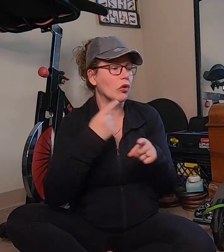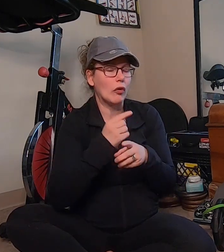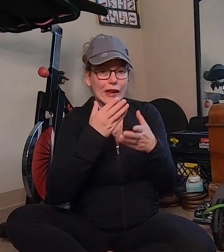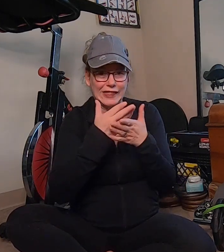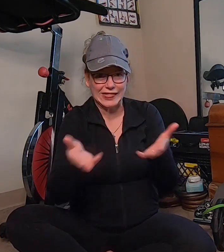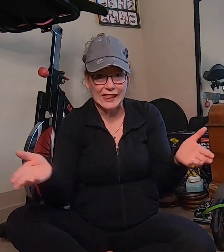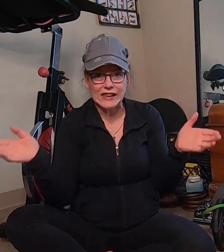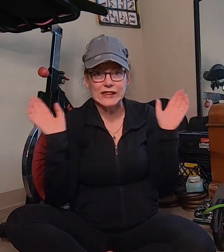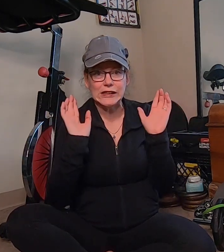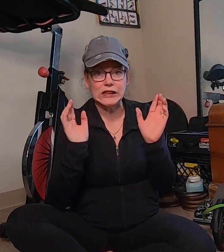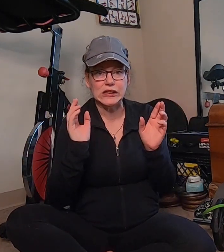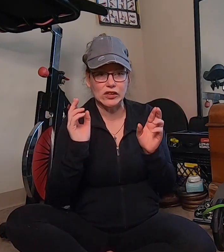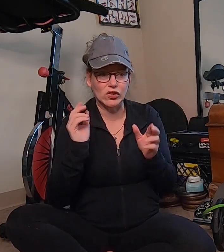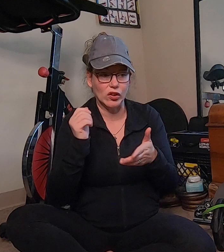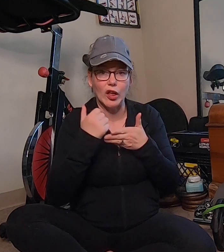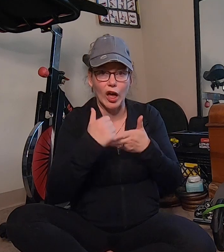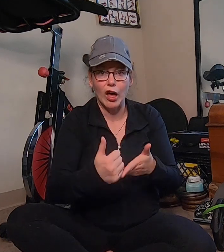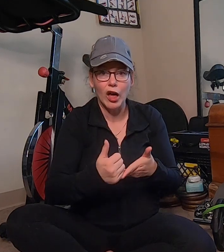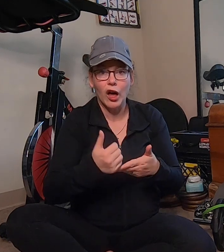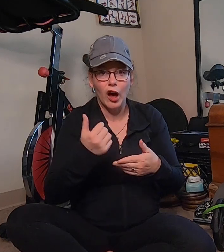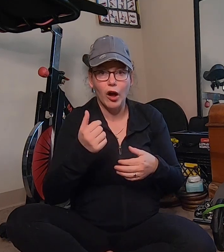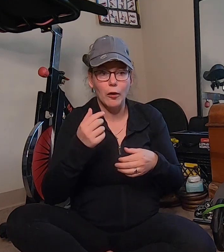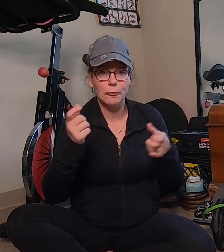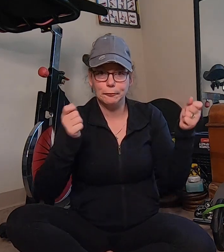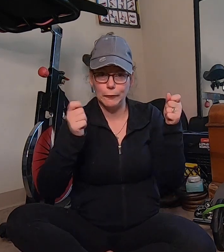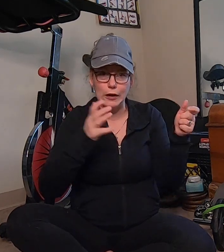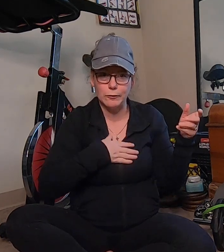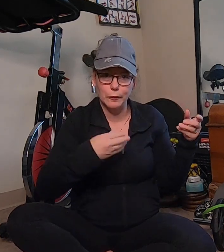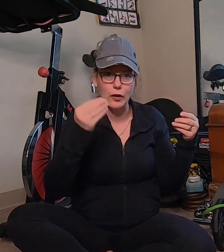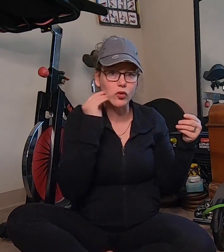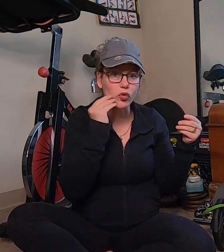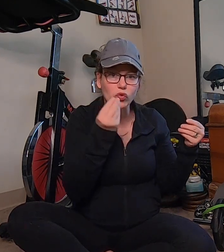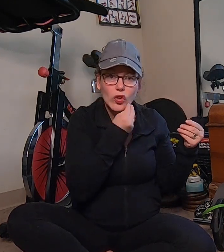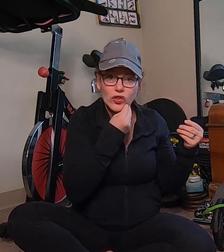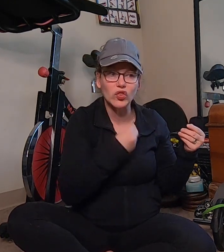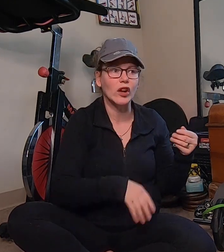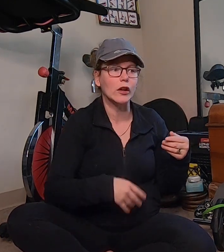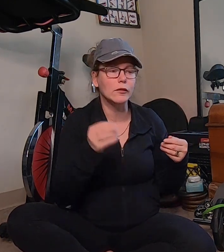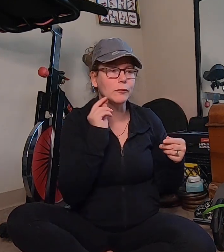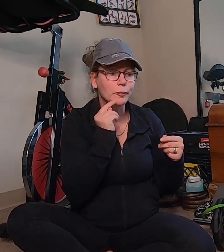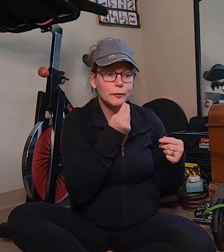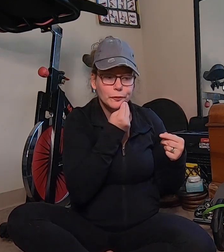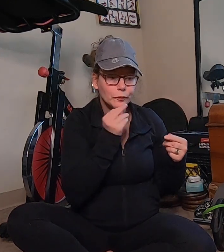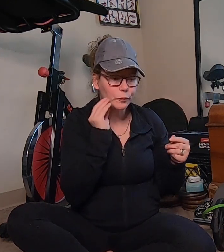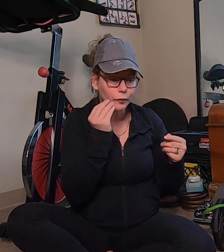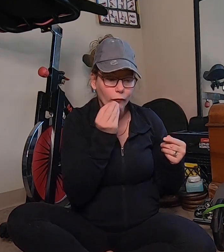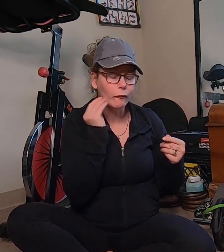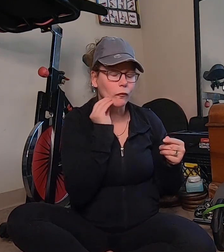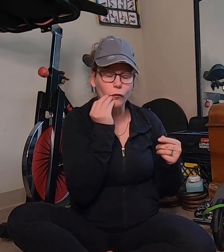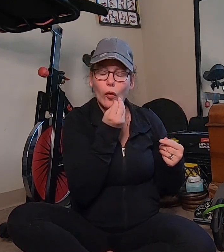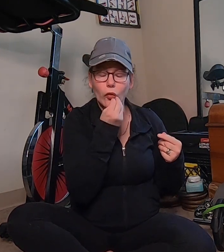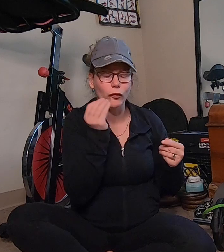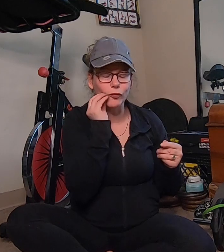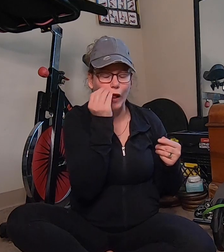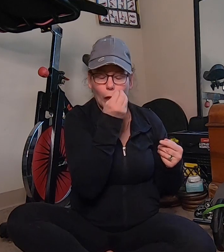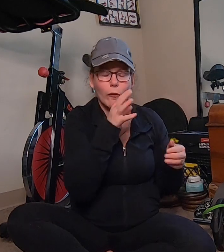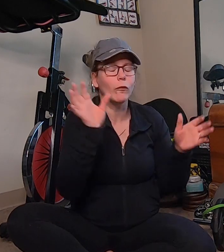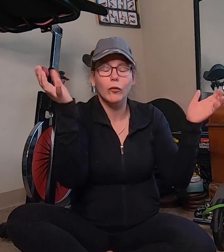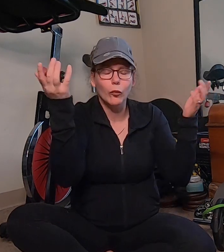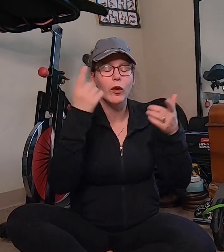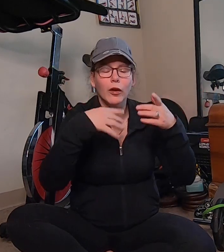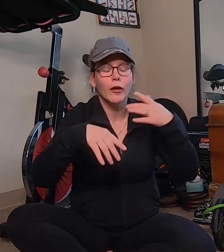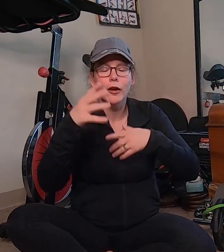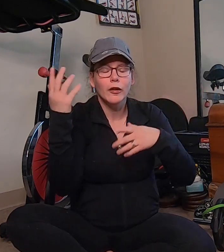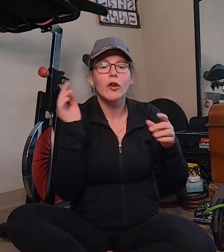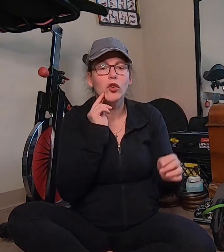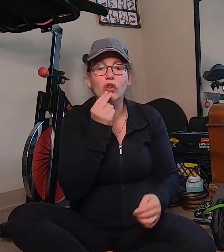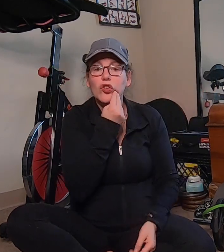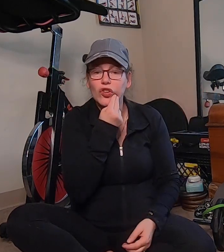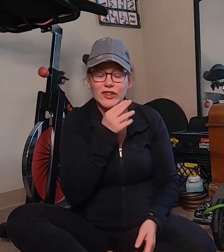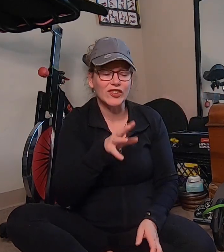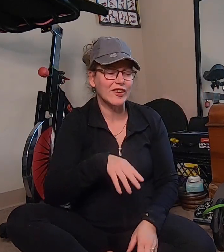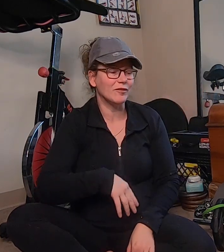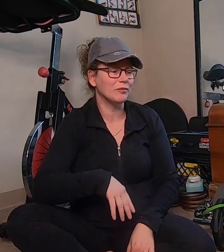the right thing to help manage my nutrition, food, nutrition